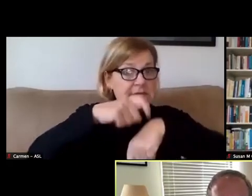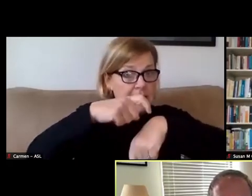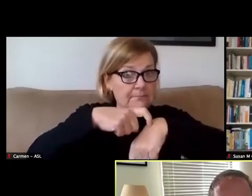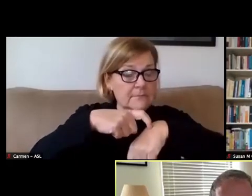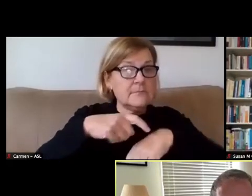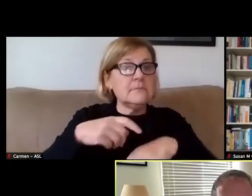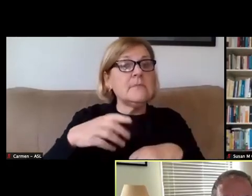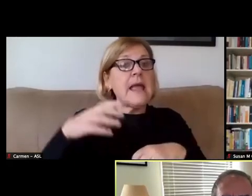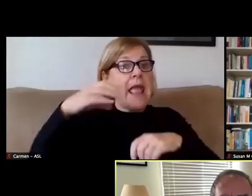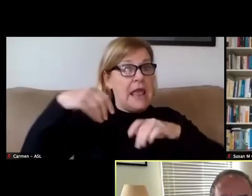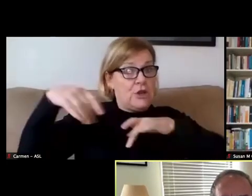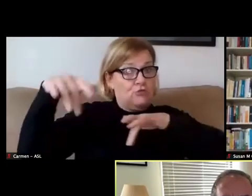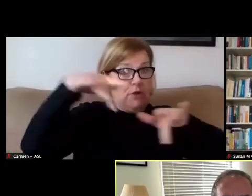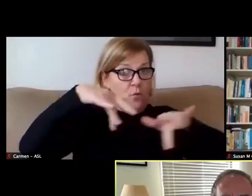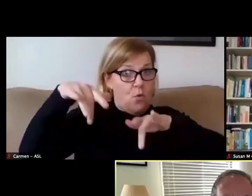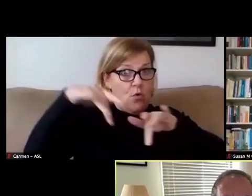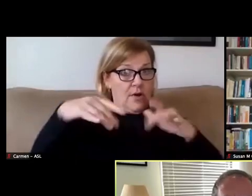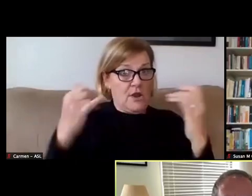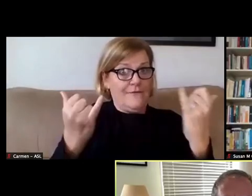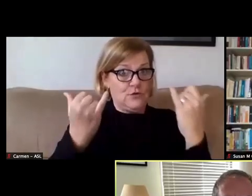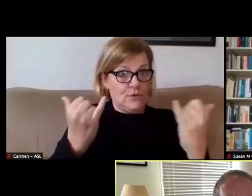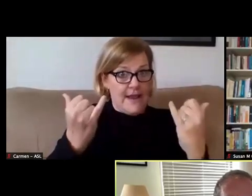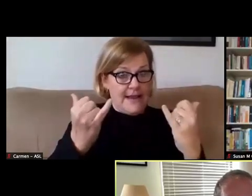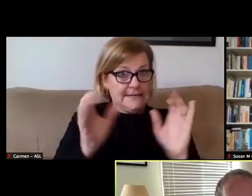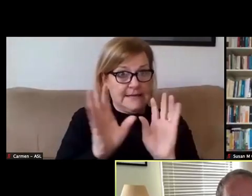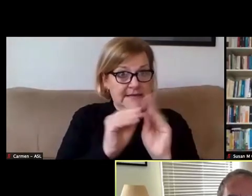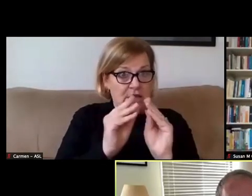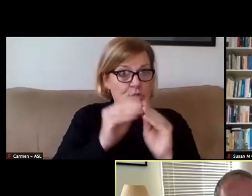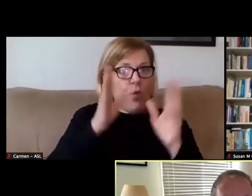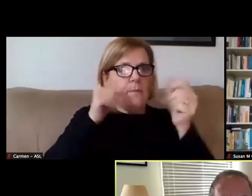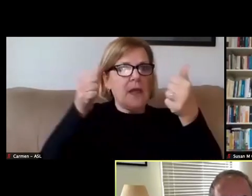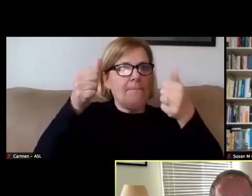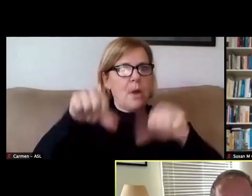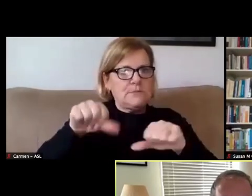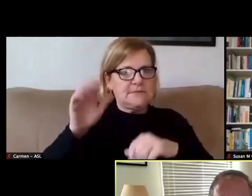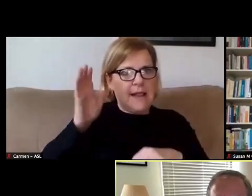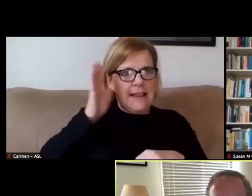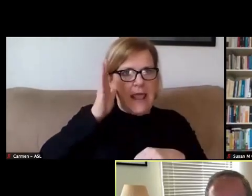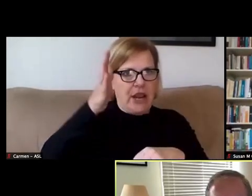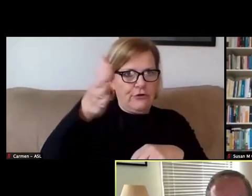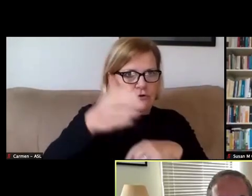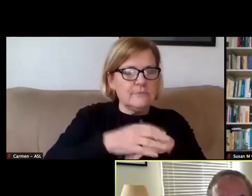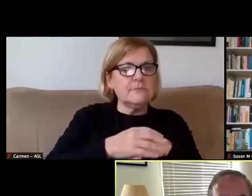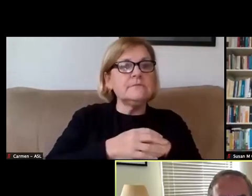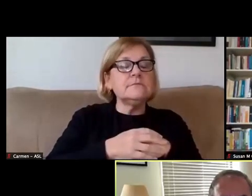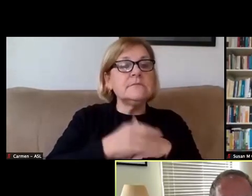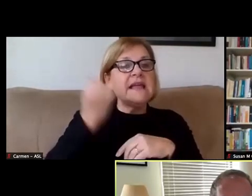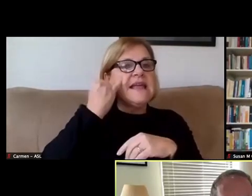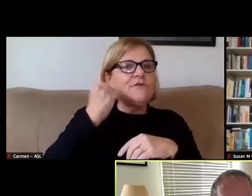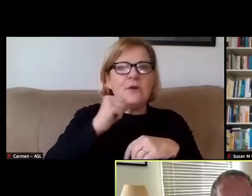And a recording of today's session will be posted later in case you're unable to stay the whole time